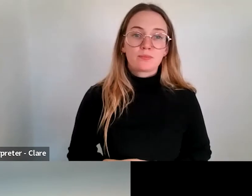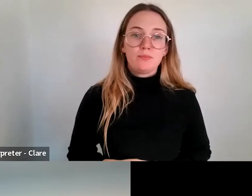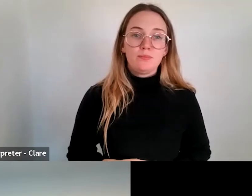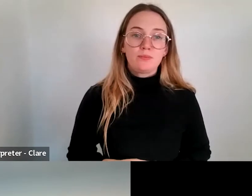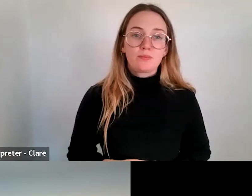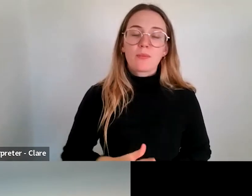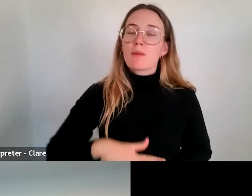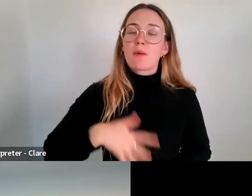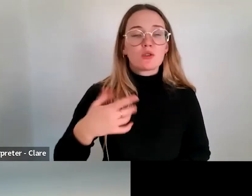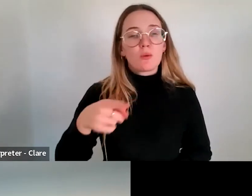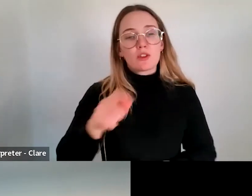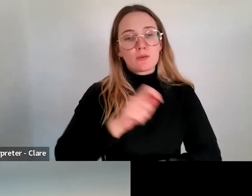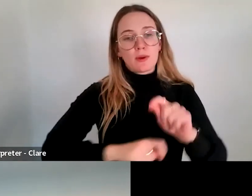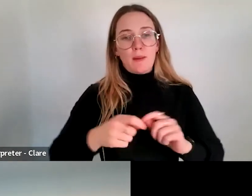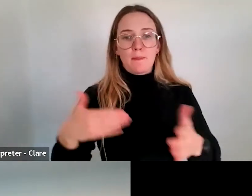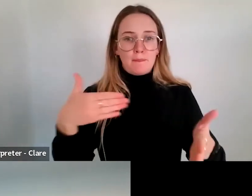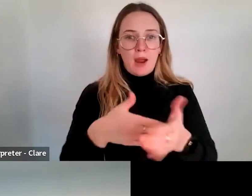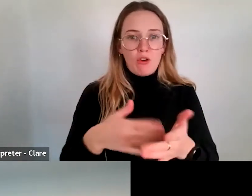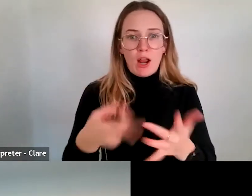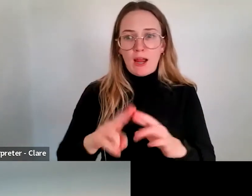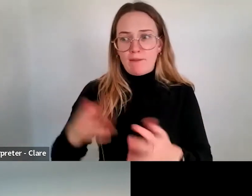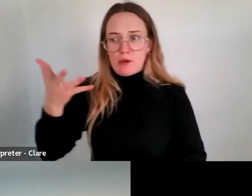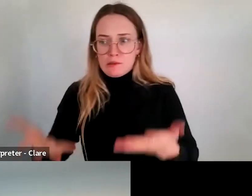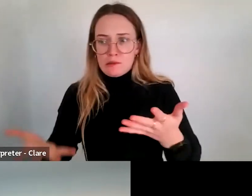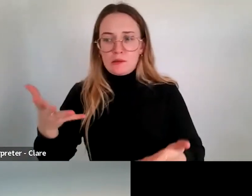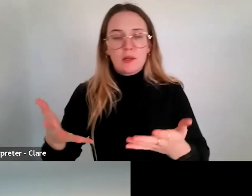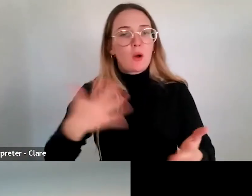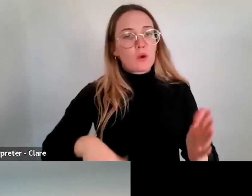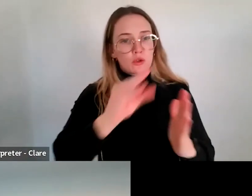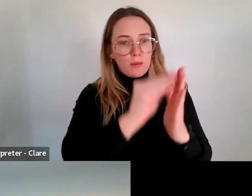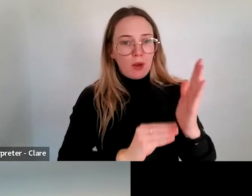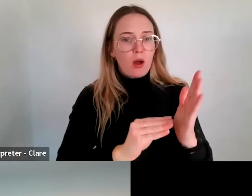a barrier for people in terms of making the application. I would say that while